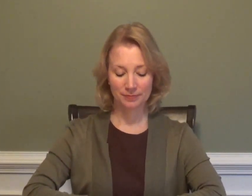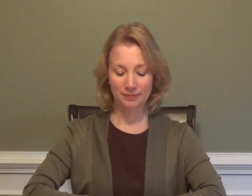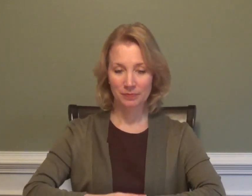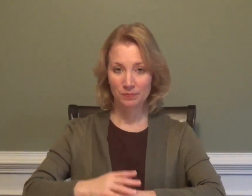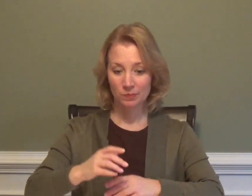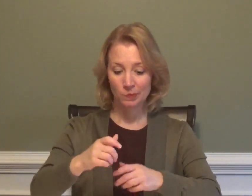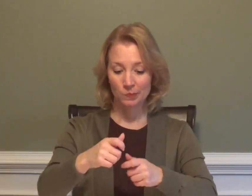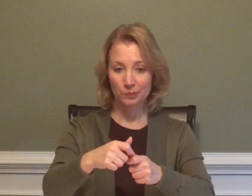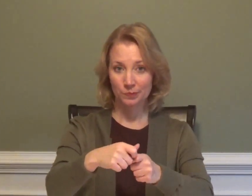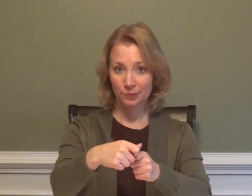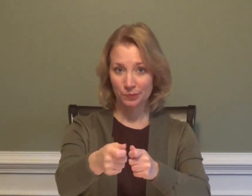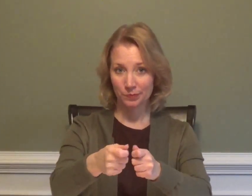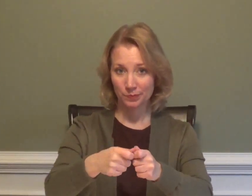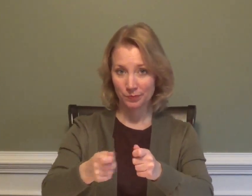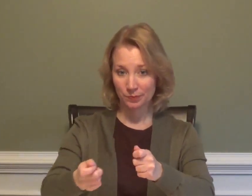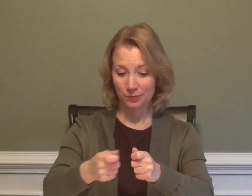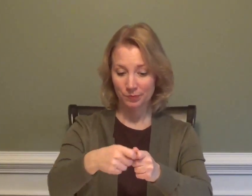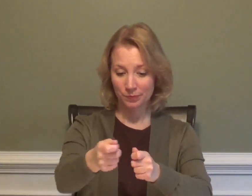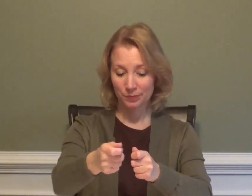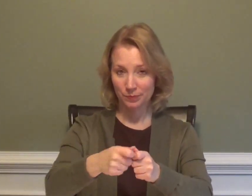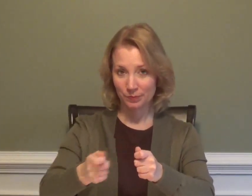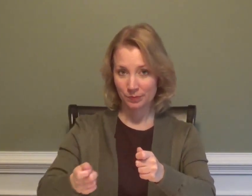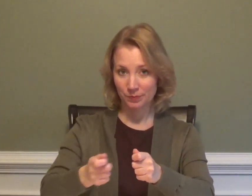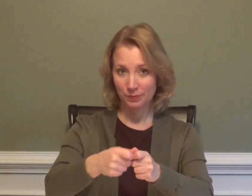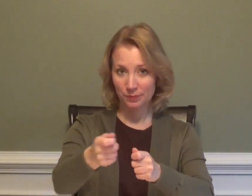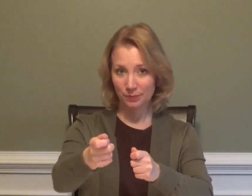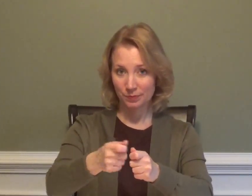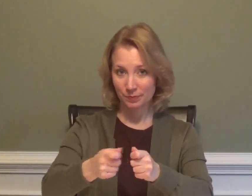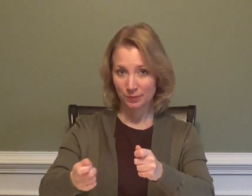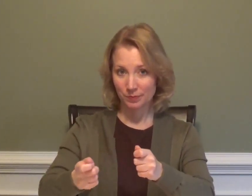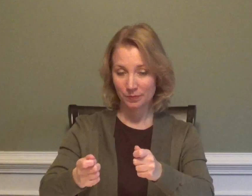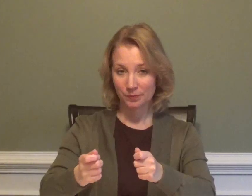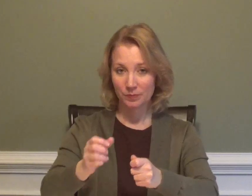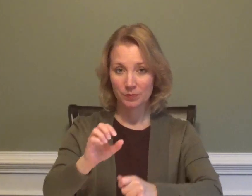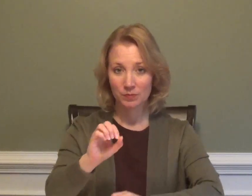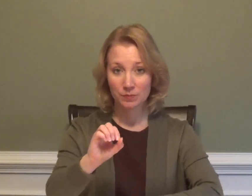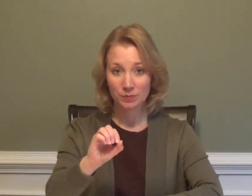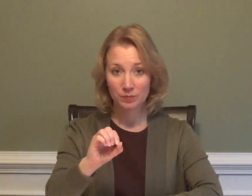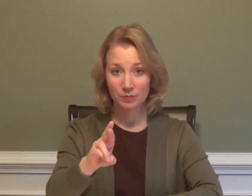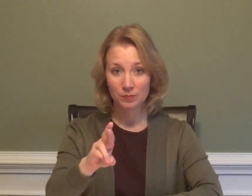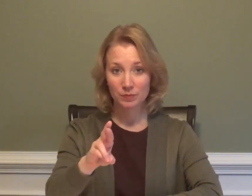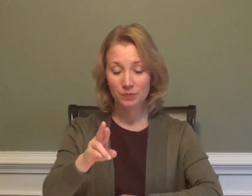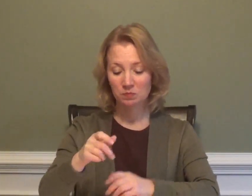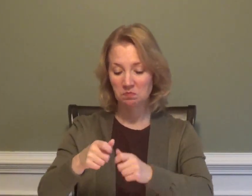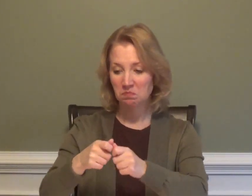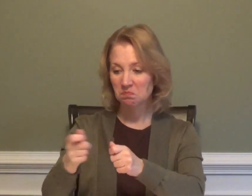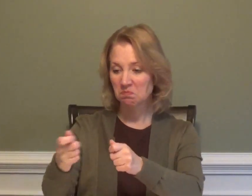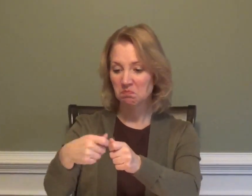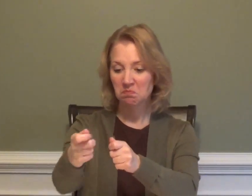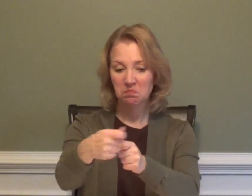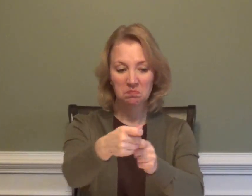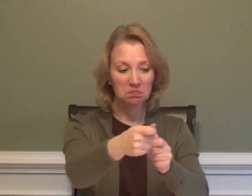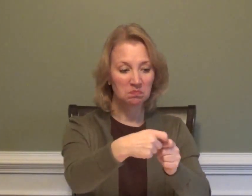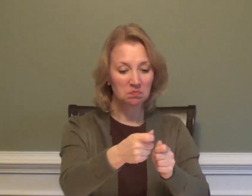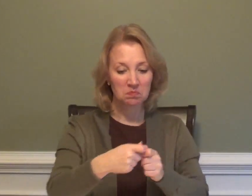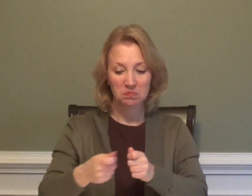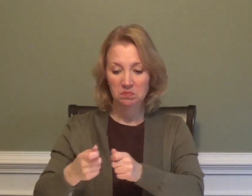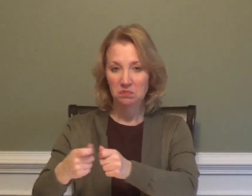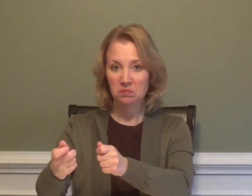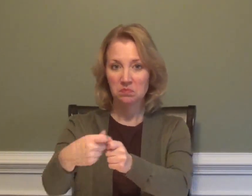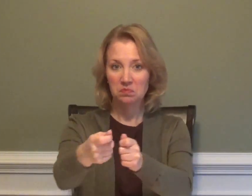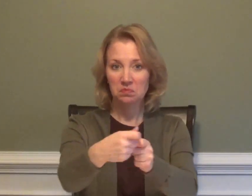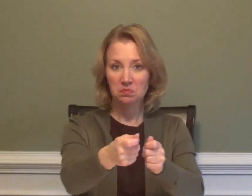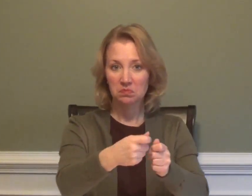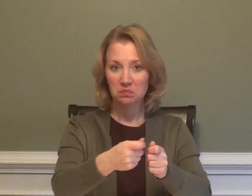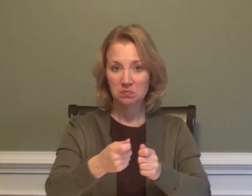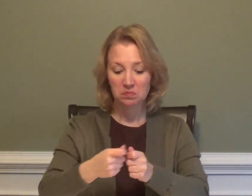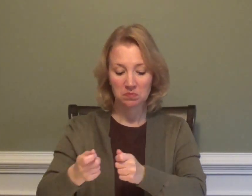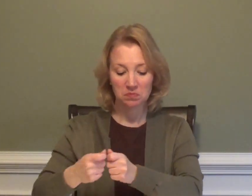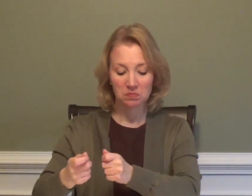DEAL-CARDS